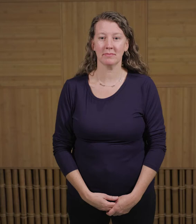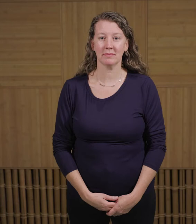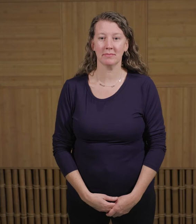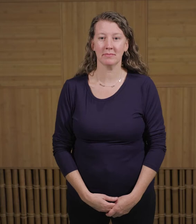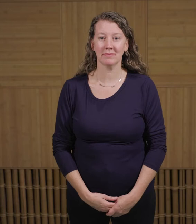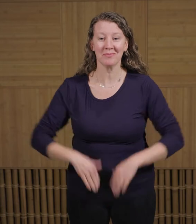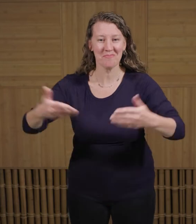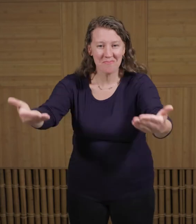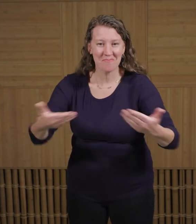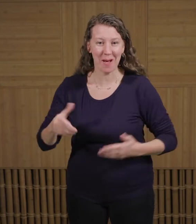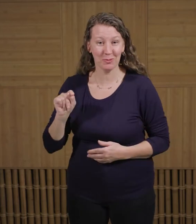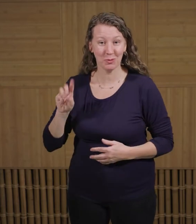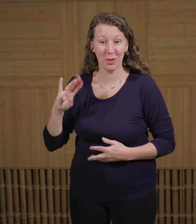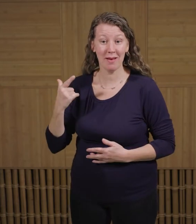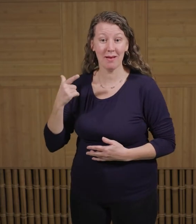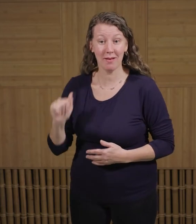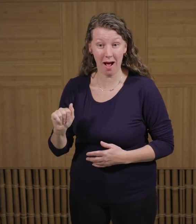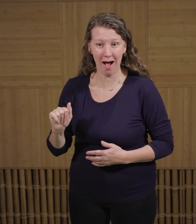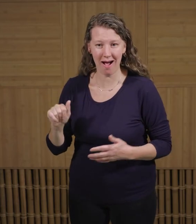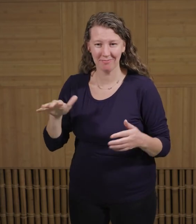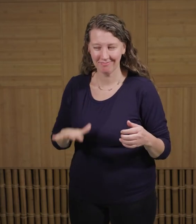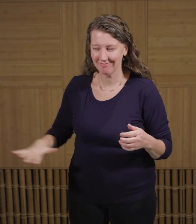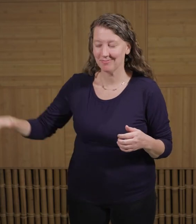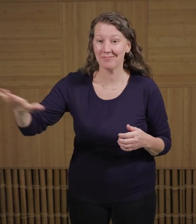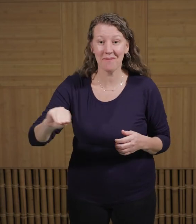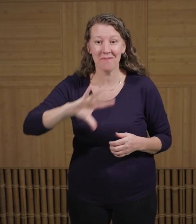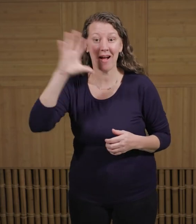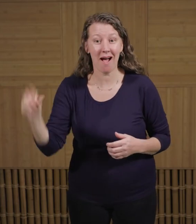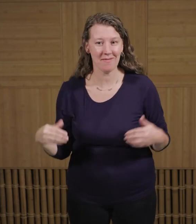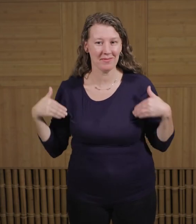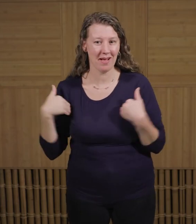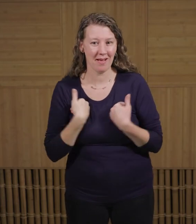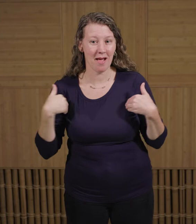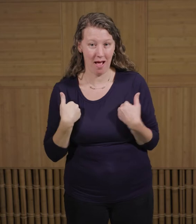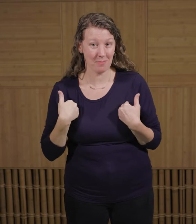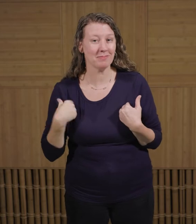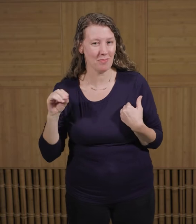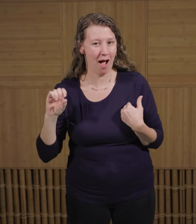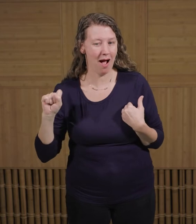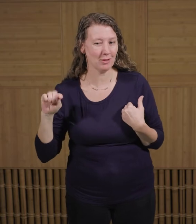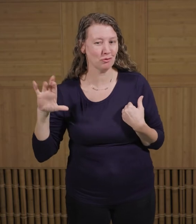Welcome to Twiga Terrace. In this mixed-species habitat, you can find the ostriches roaming their habitat